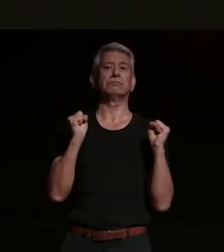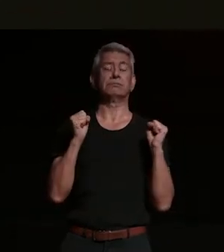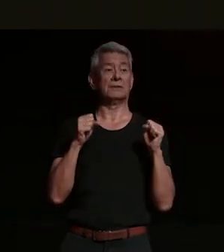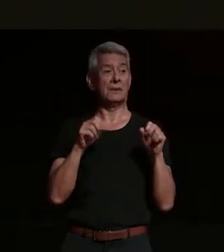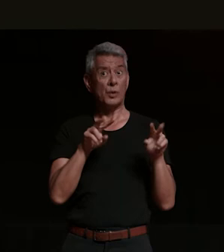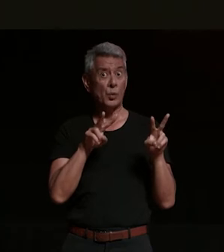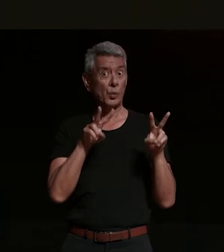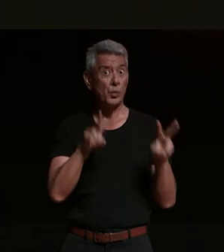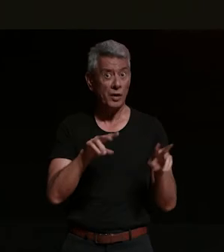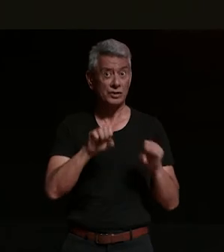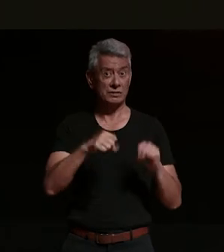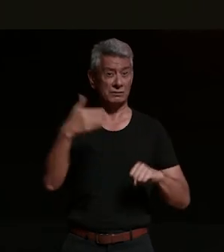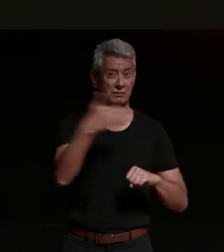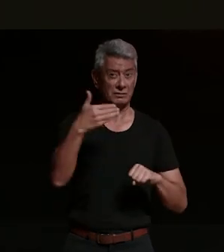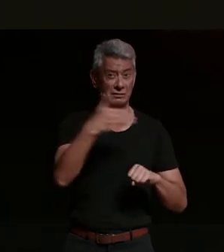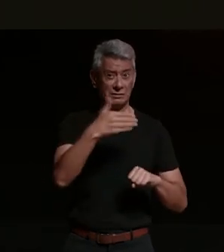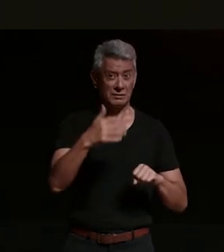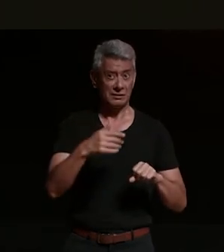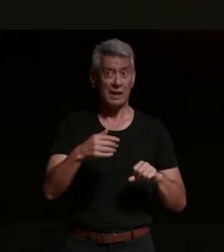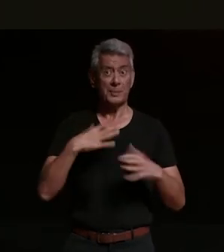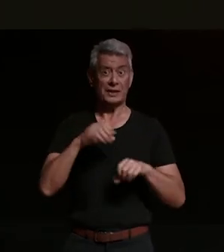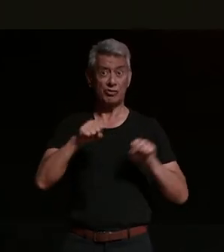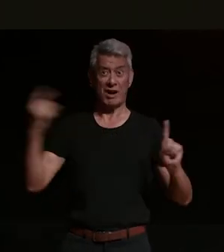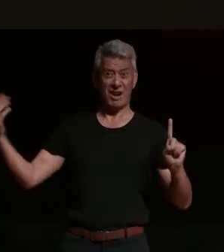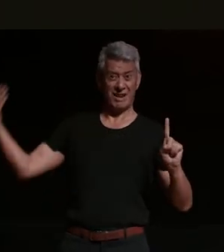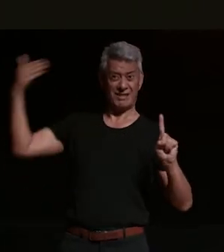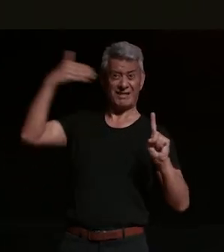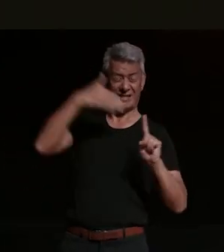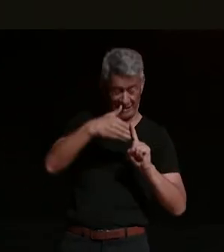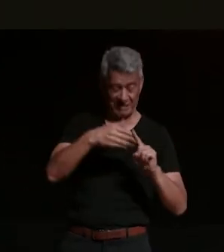so not only ridden for three days or four days to get there but they're not going to watch